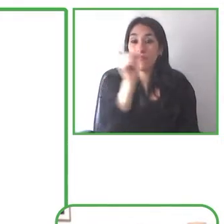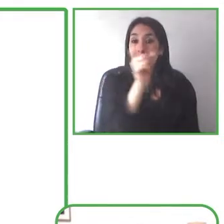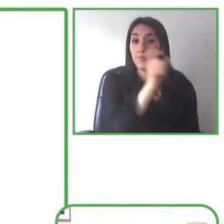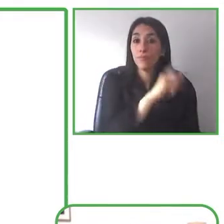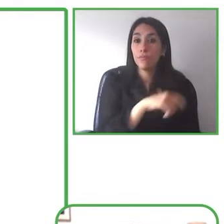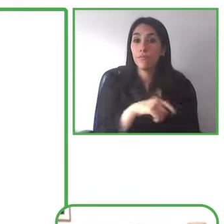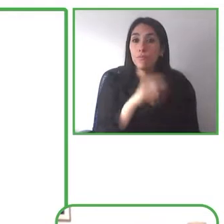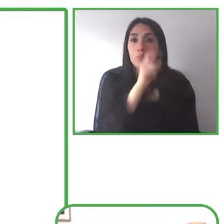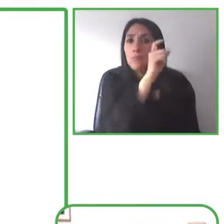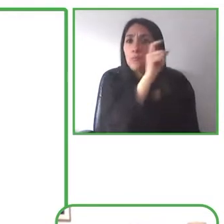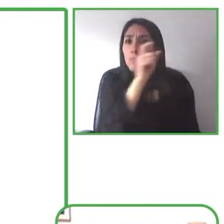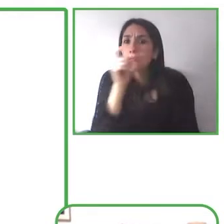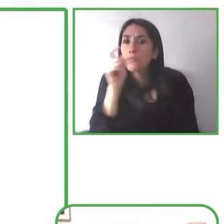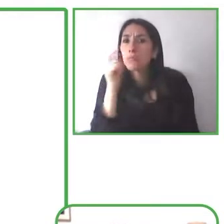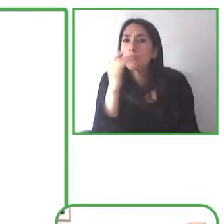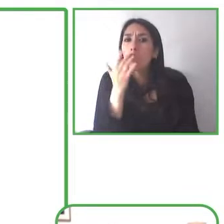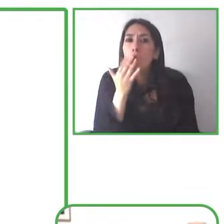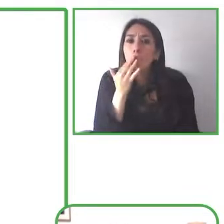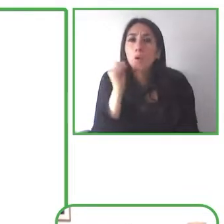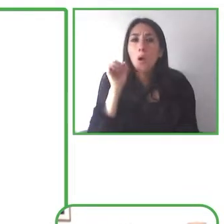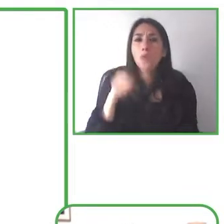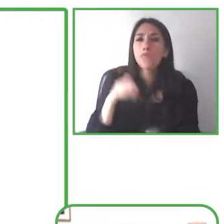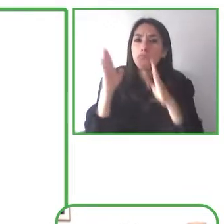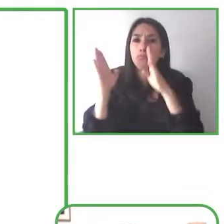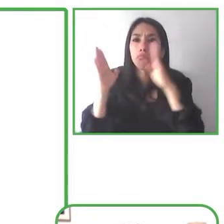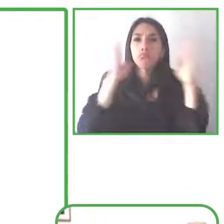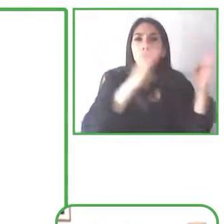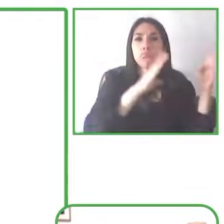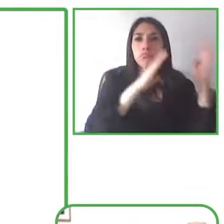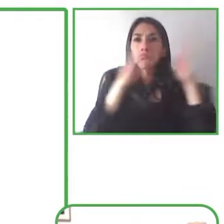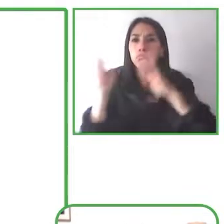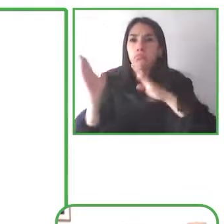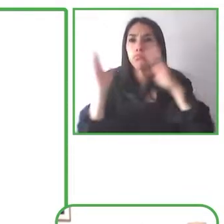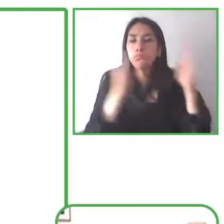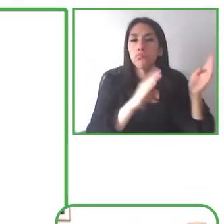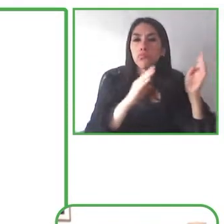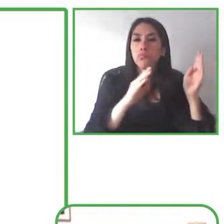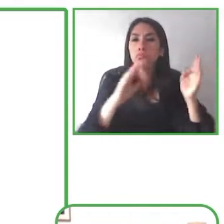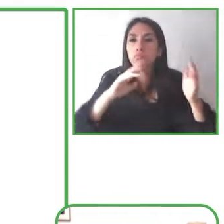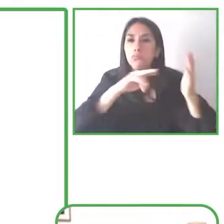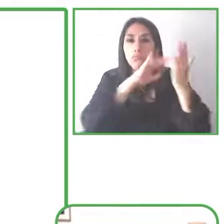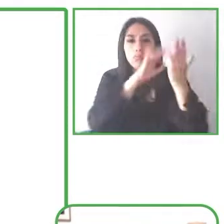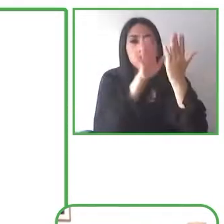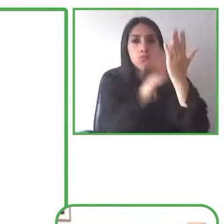verbalization or slow it down and a number of other items and recently we worked